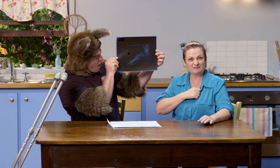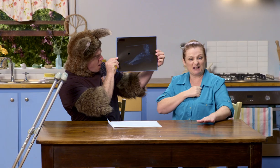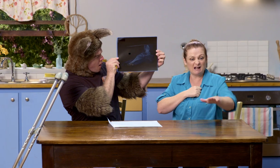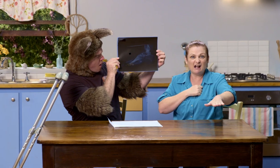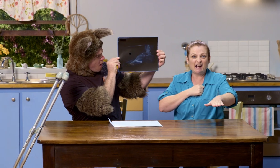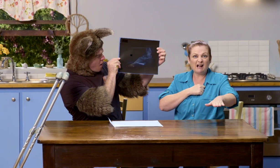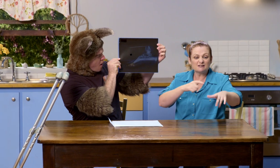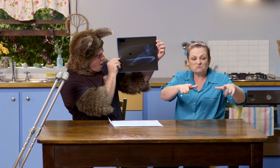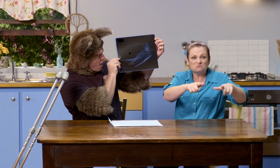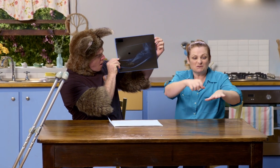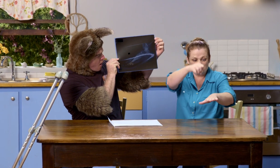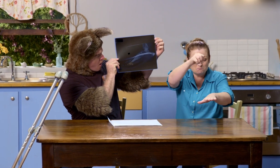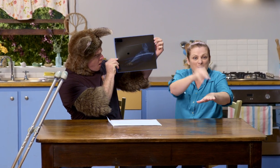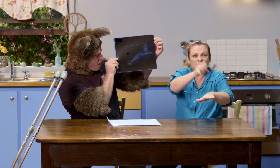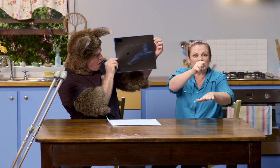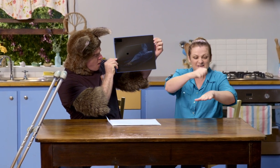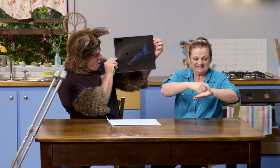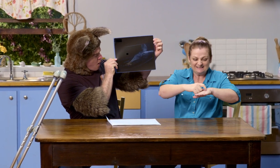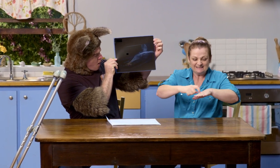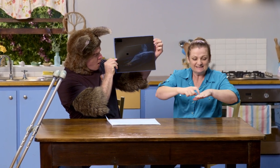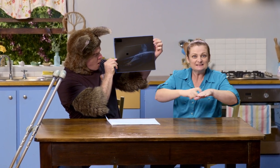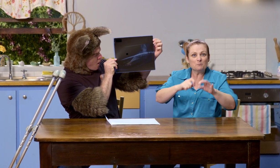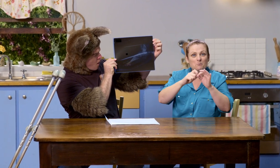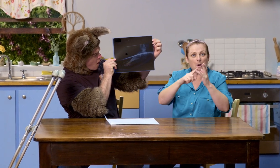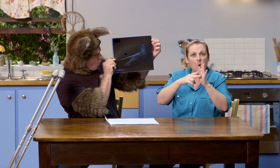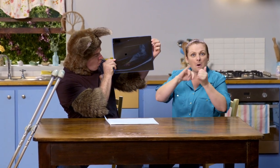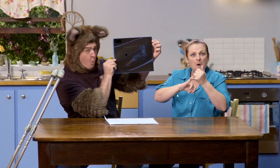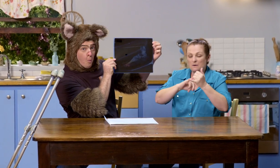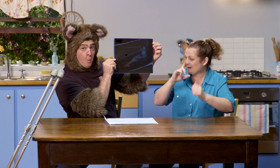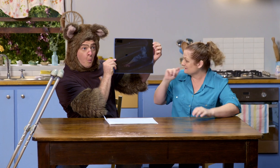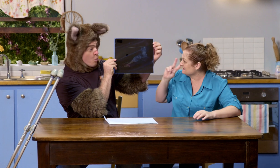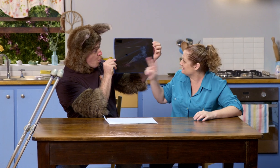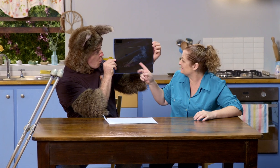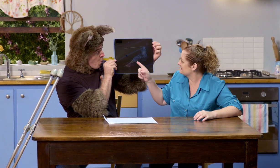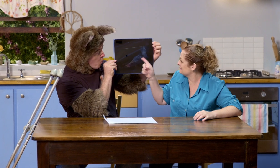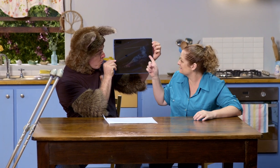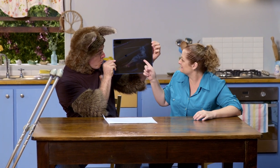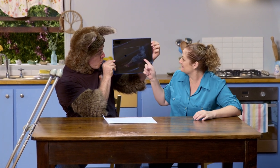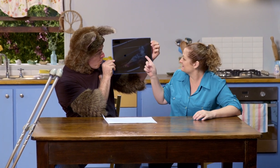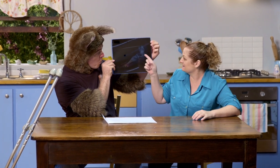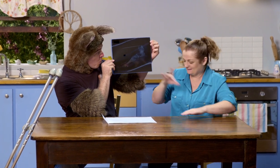This is an X-ray of my foot. You can see all the bones in my foot, can't you?